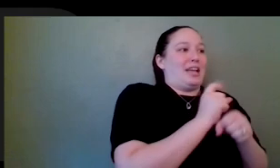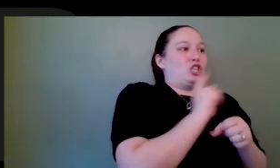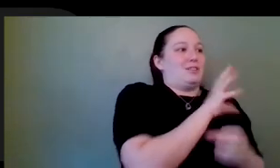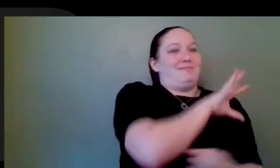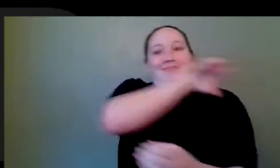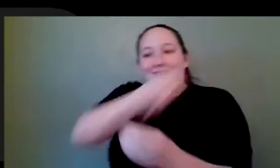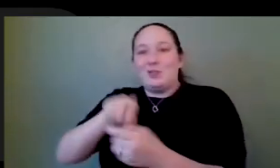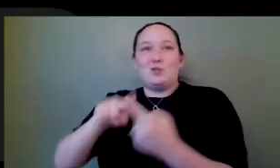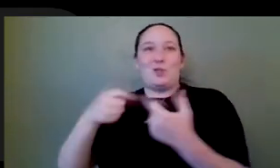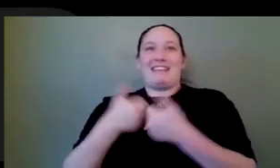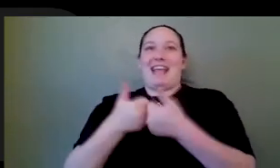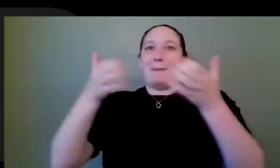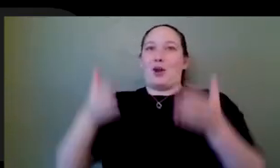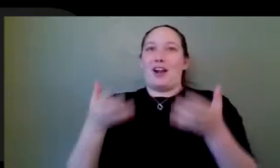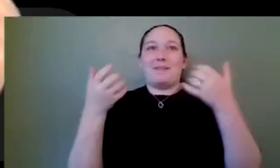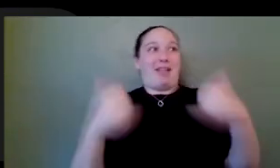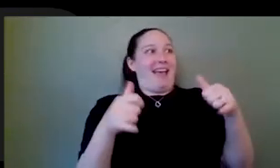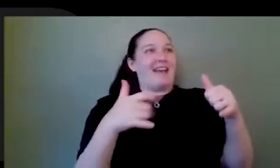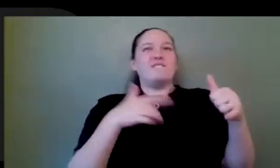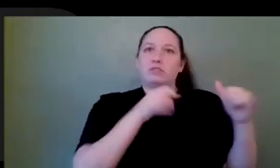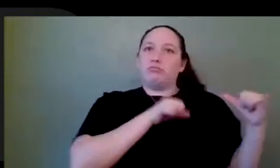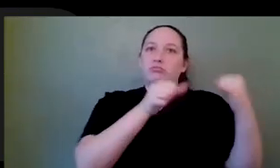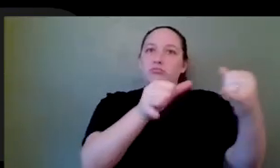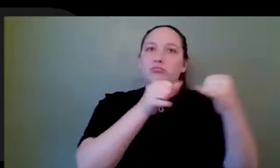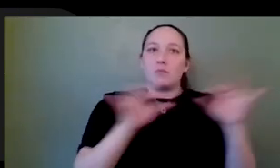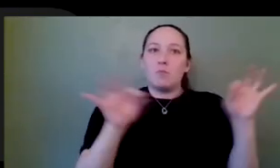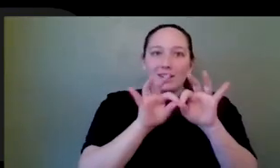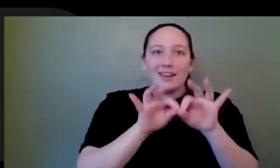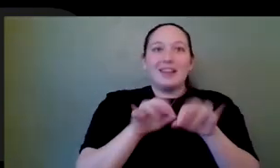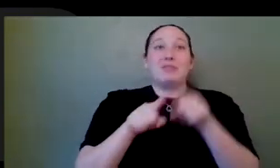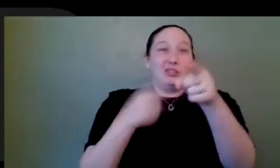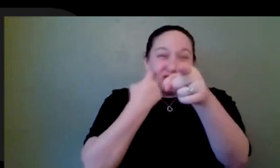available. But lucky for you, you asked me this question today and not forty years ago when it was